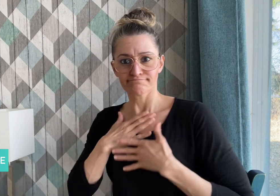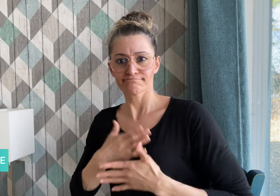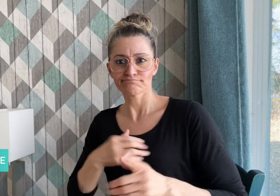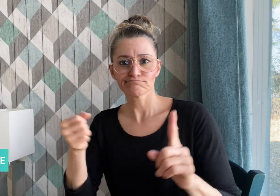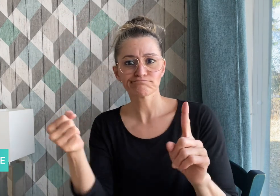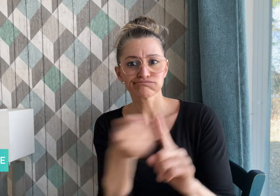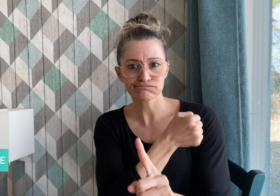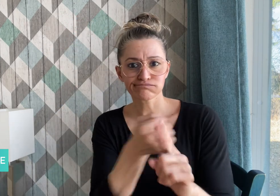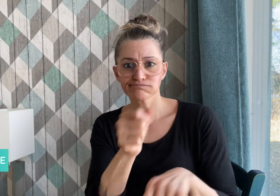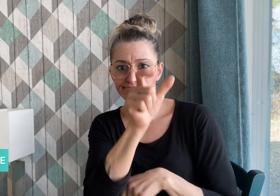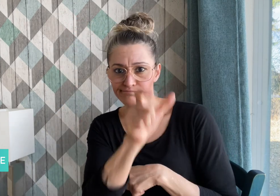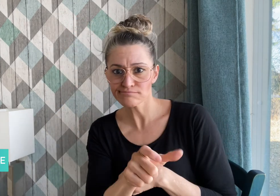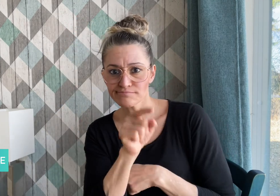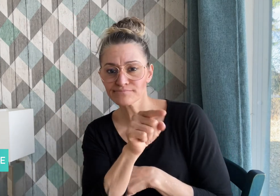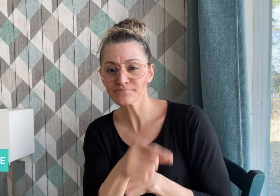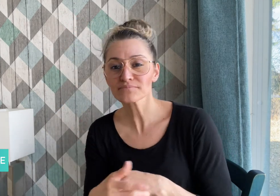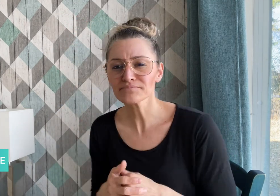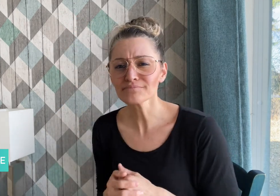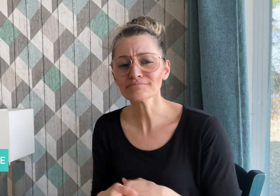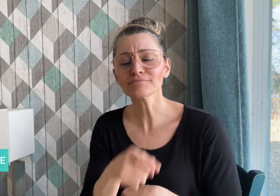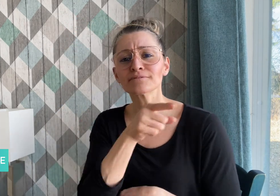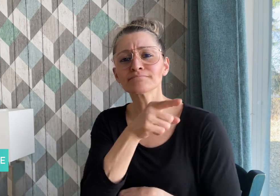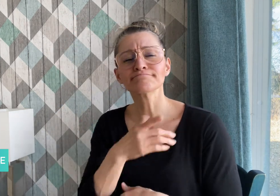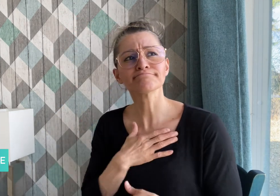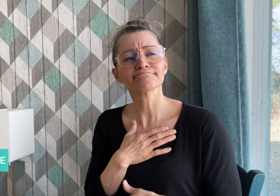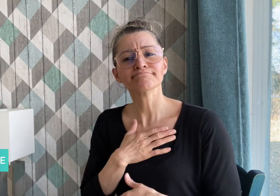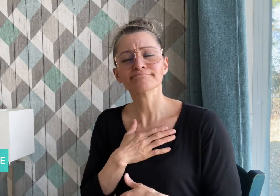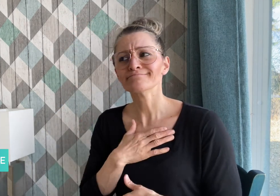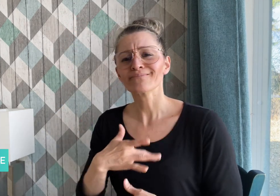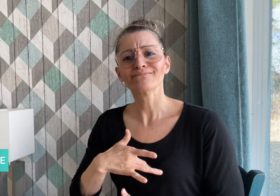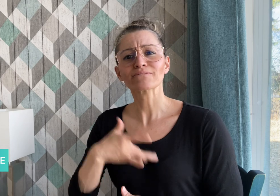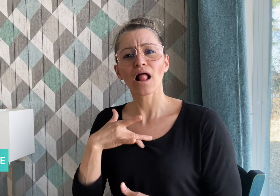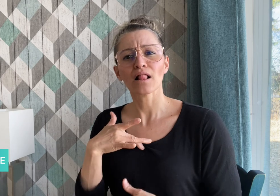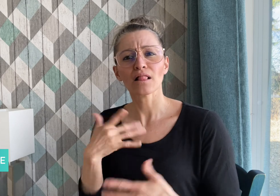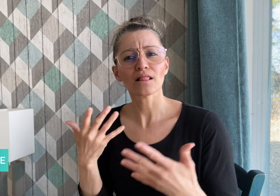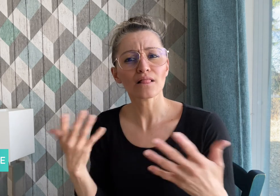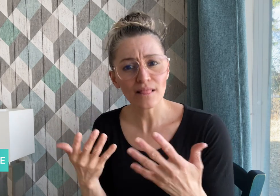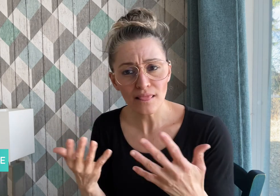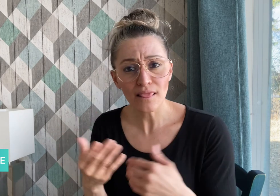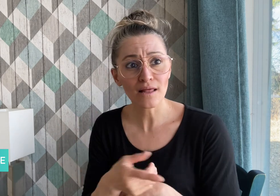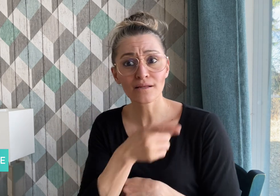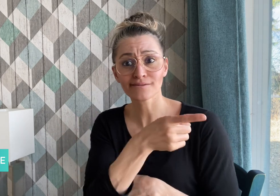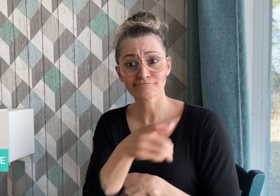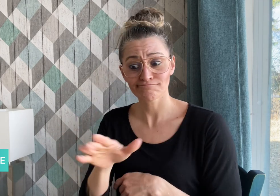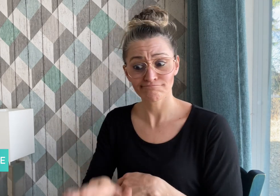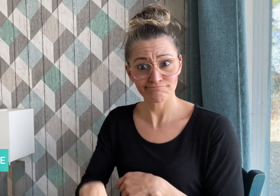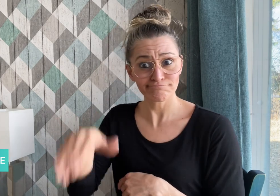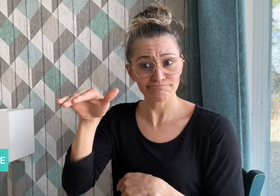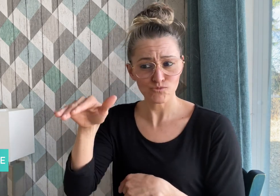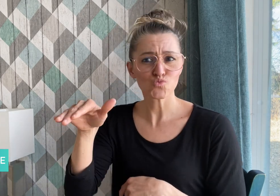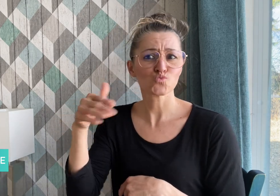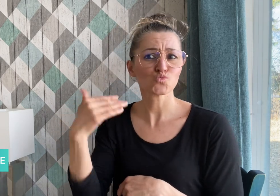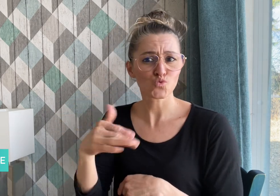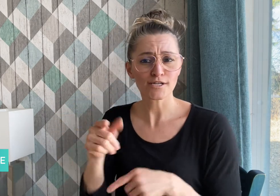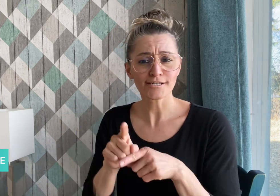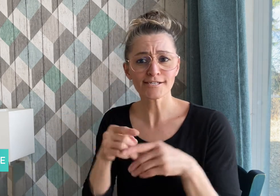abused by his father. He felt he had to include